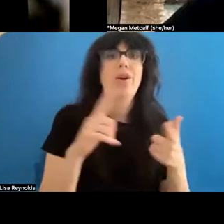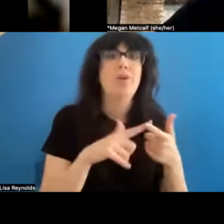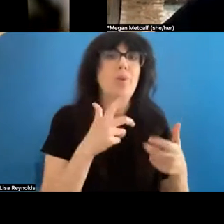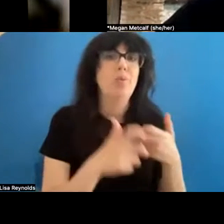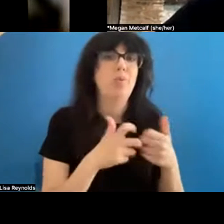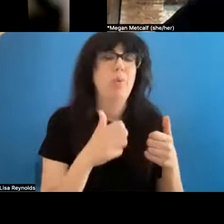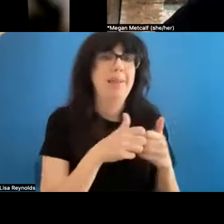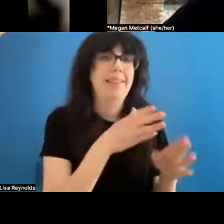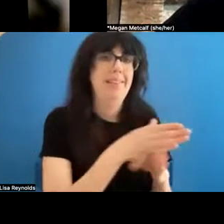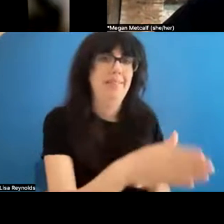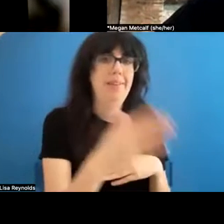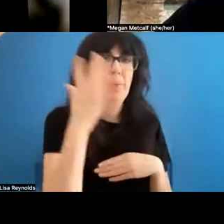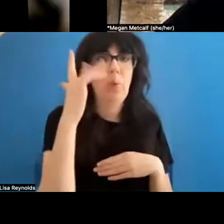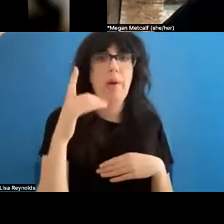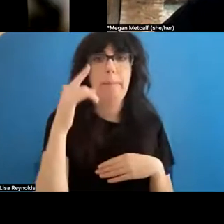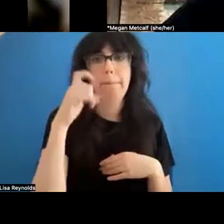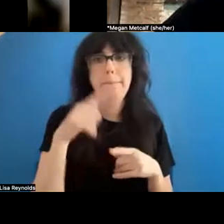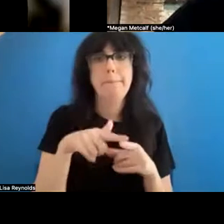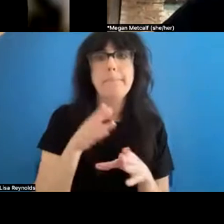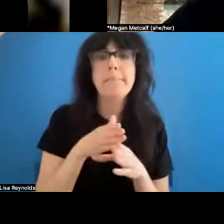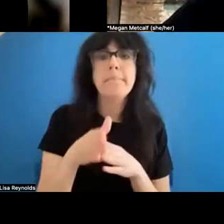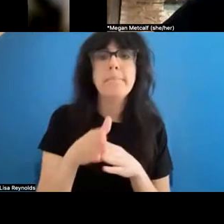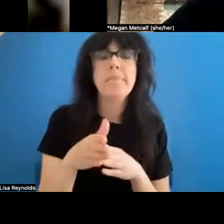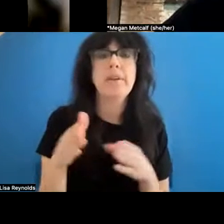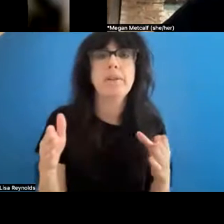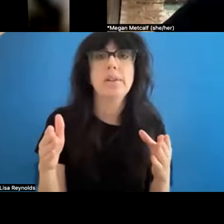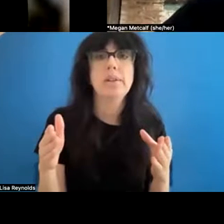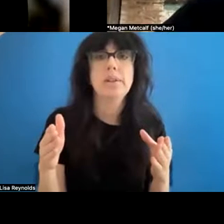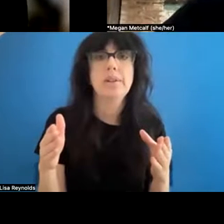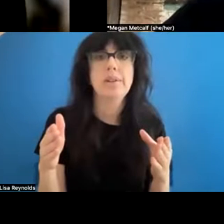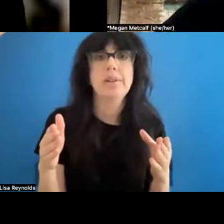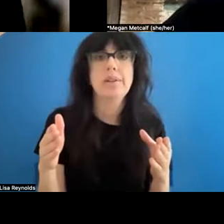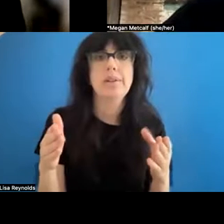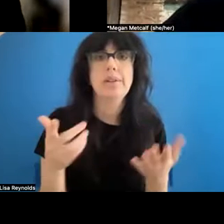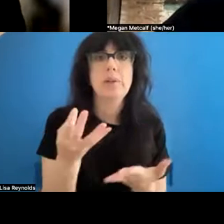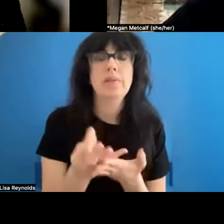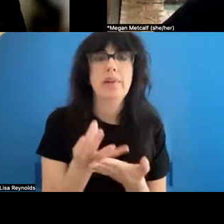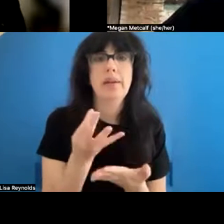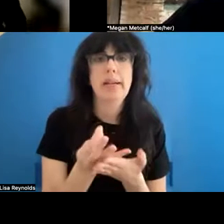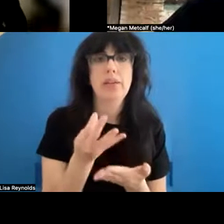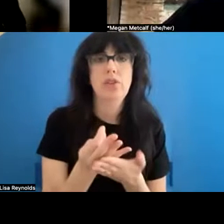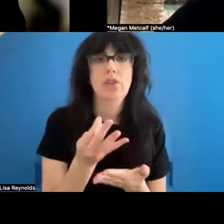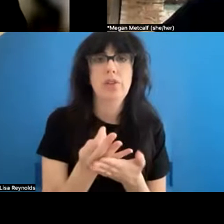in our field because our field is so kind of financially underpaid. And